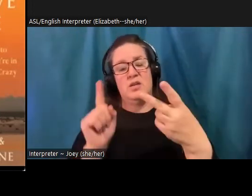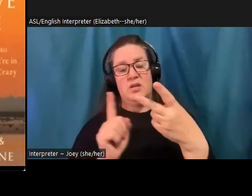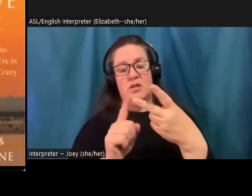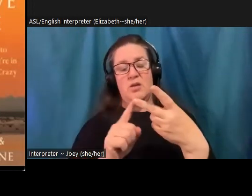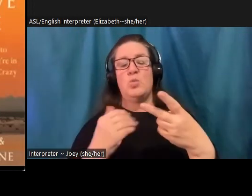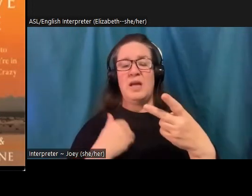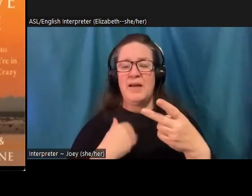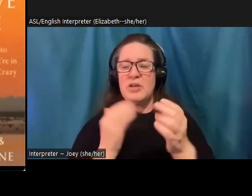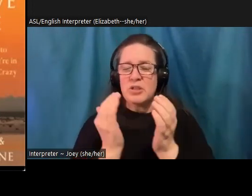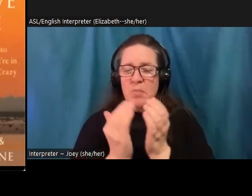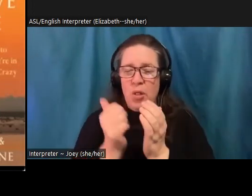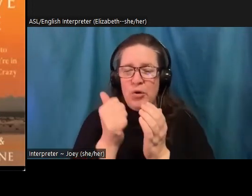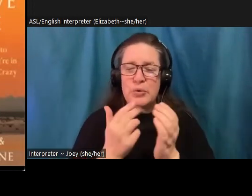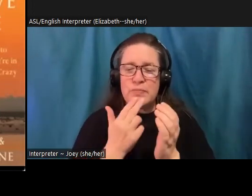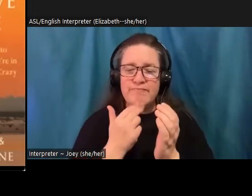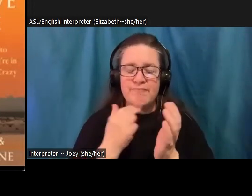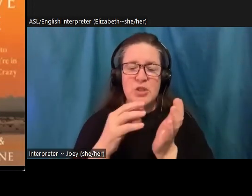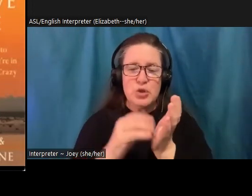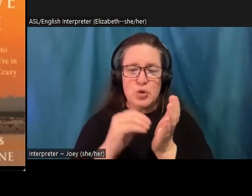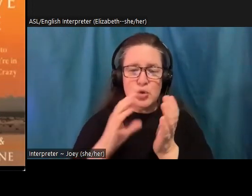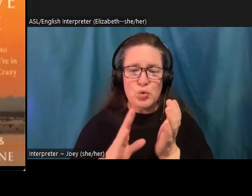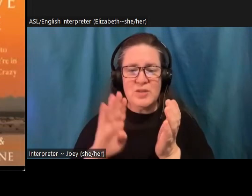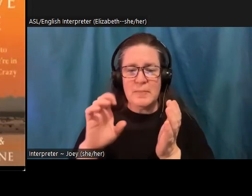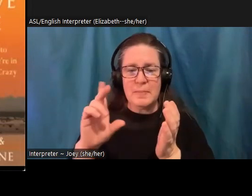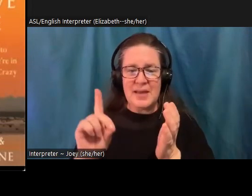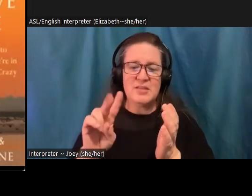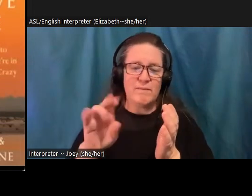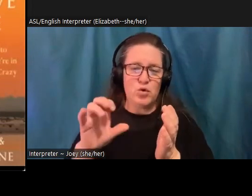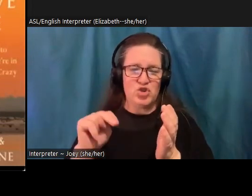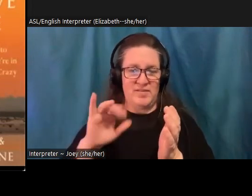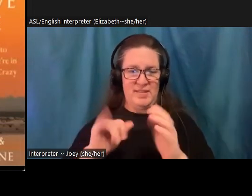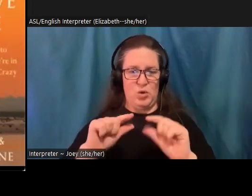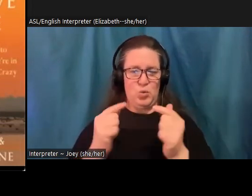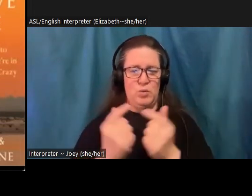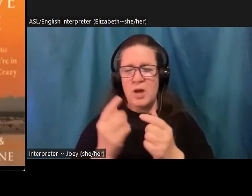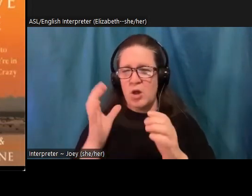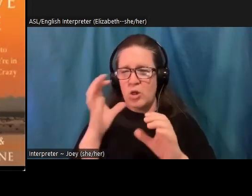group that is really focused on planning local opportunities to get involved in environmental justice work, as well as some